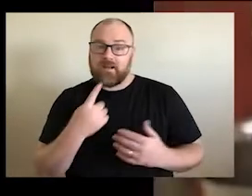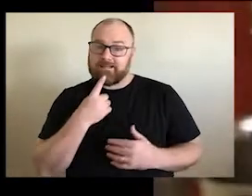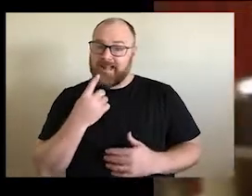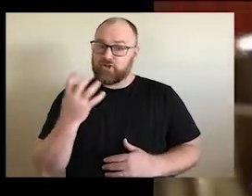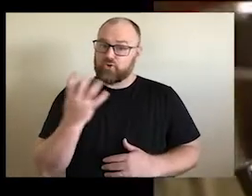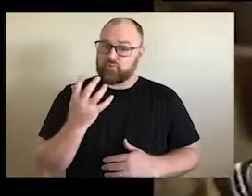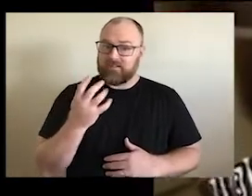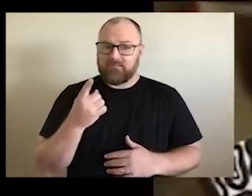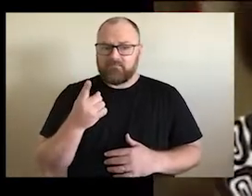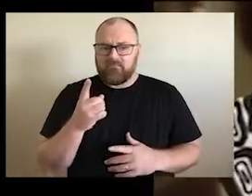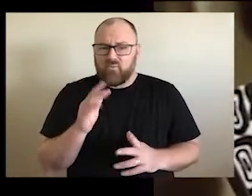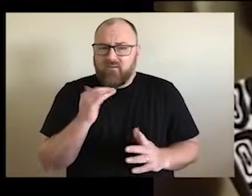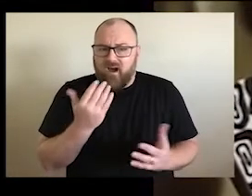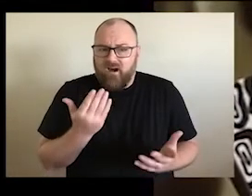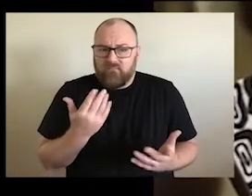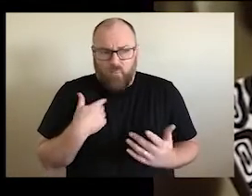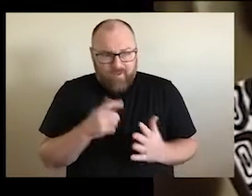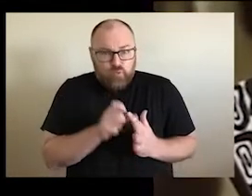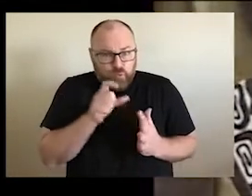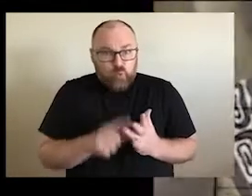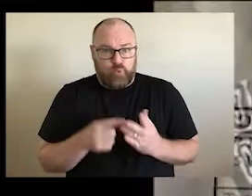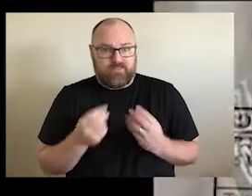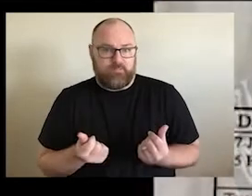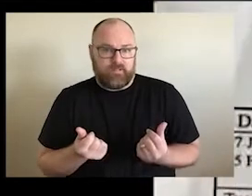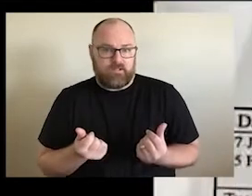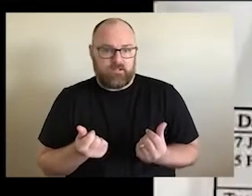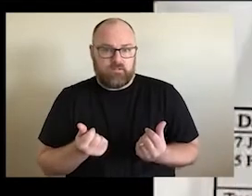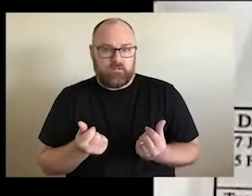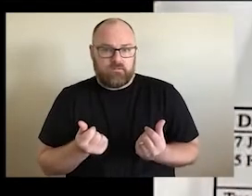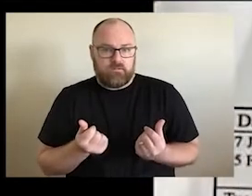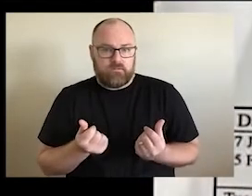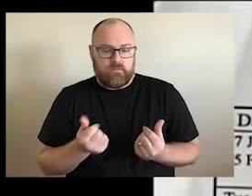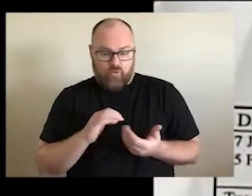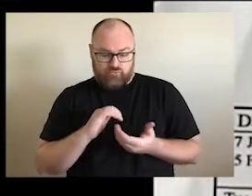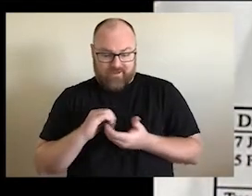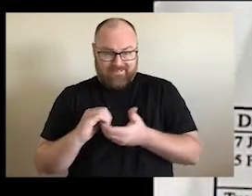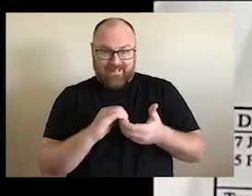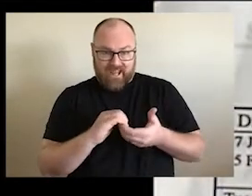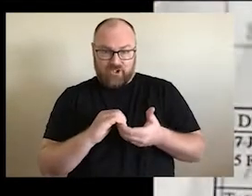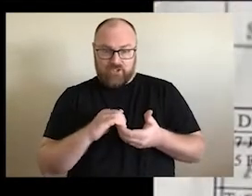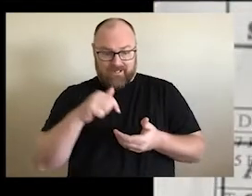Saying sorry that's not enough. We've got to do something. The constitution actually comes from the word concilium, which is